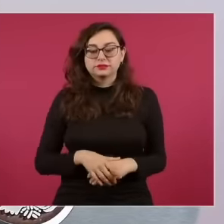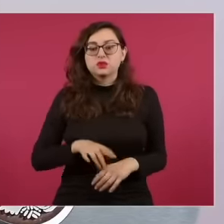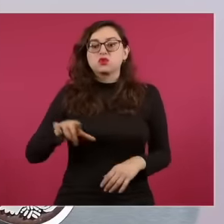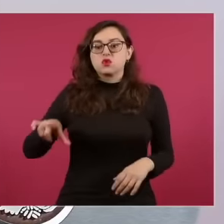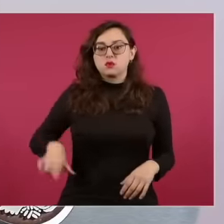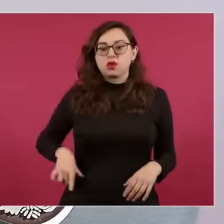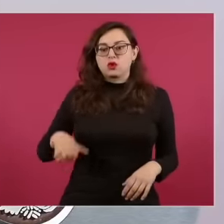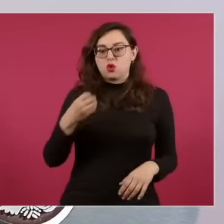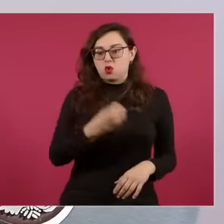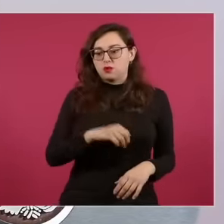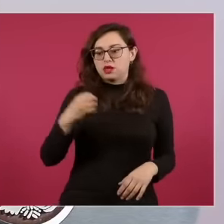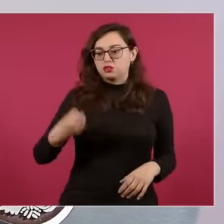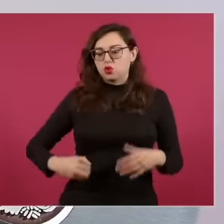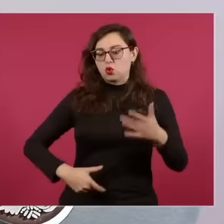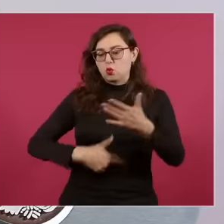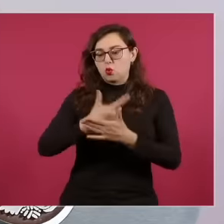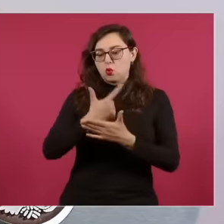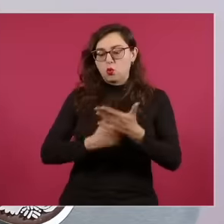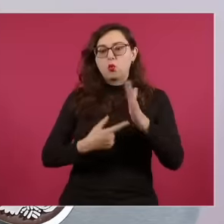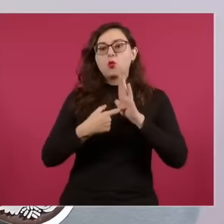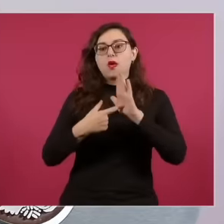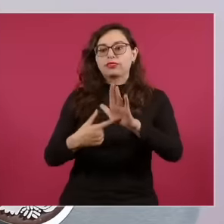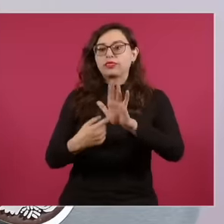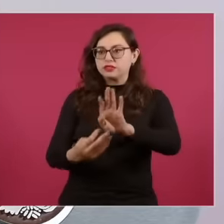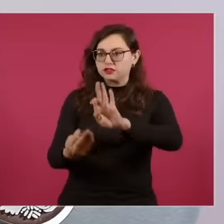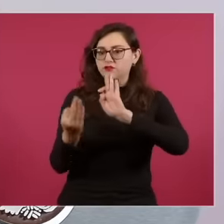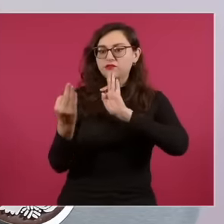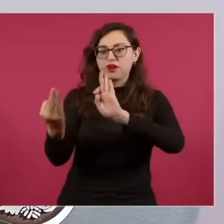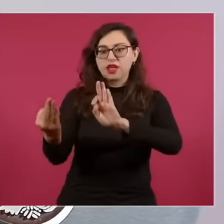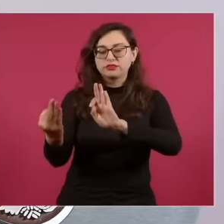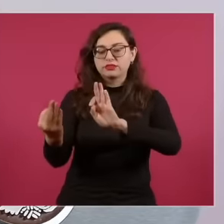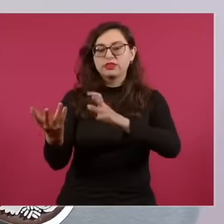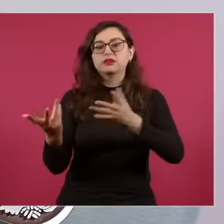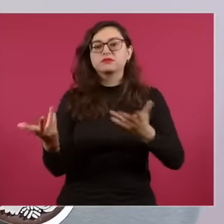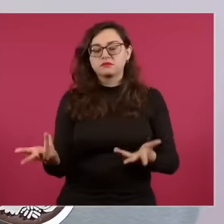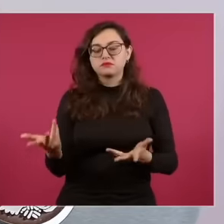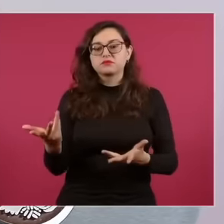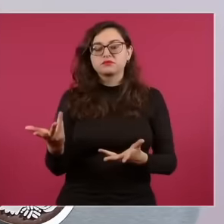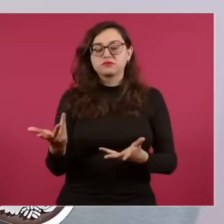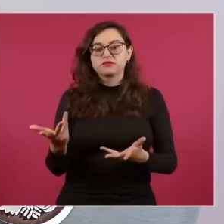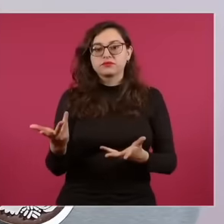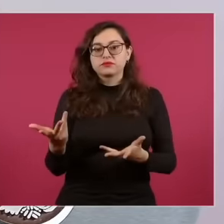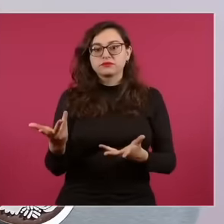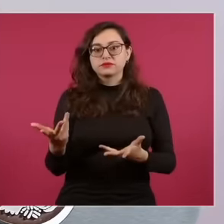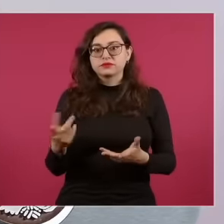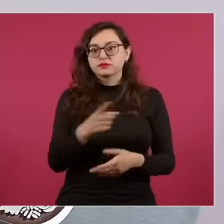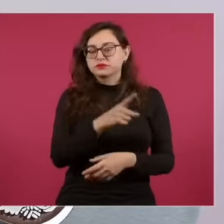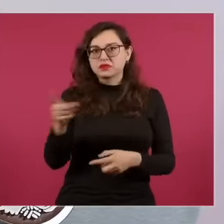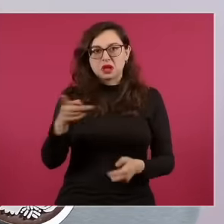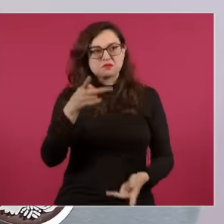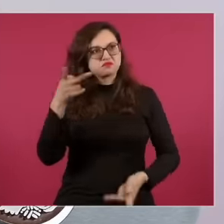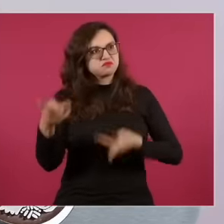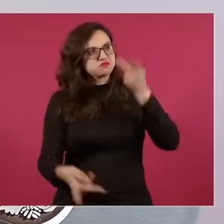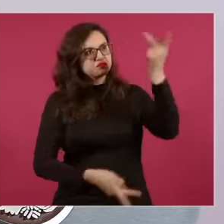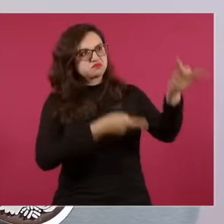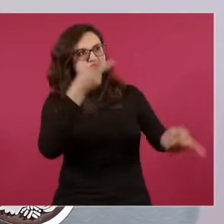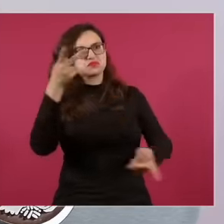to be accountable to face up to confront or to explain to the governed Why decisions are